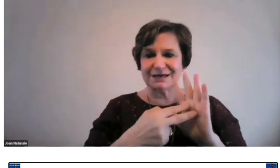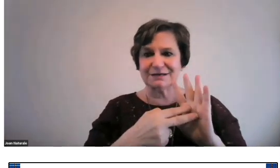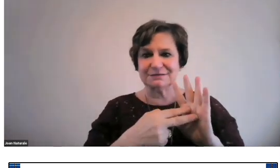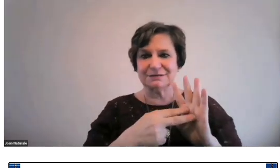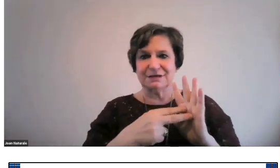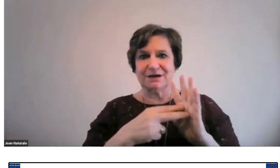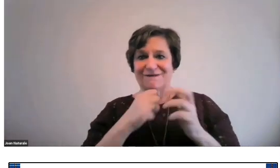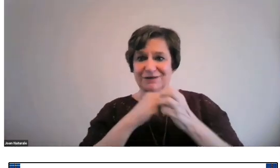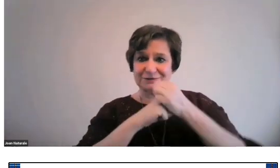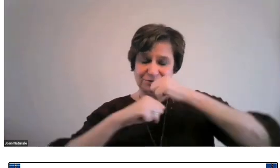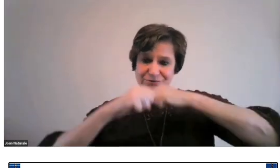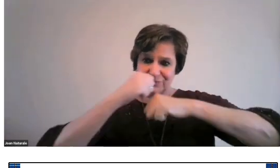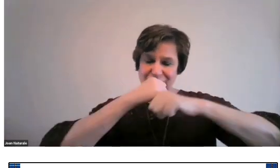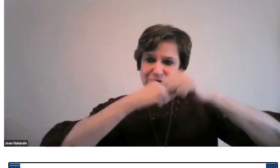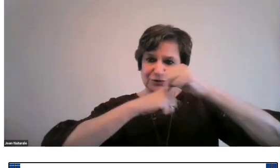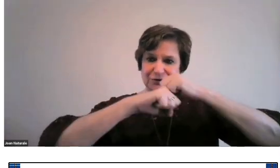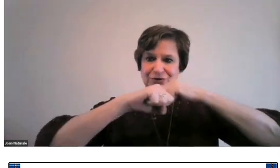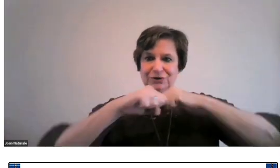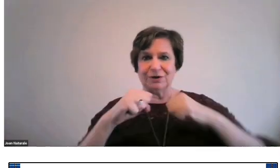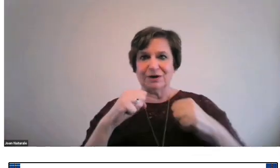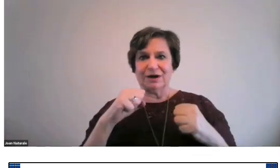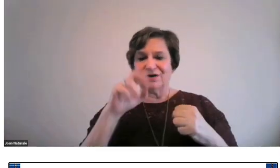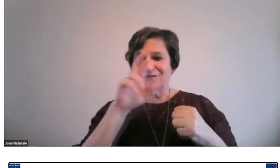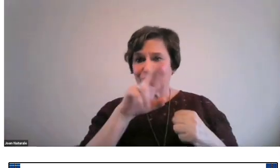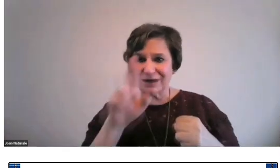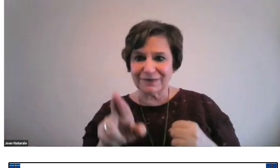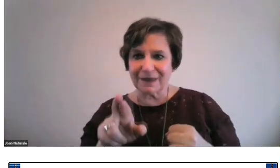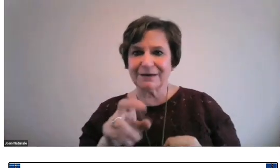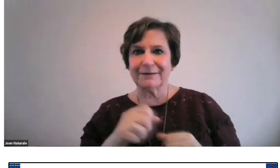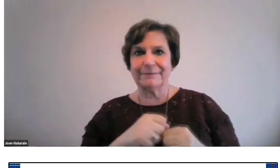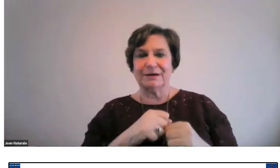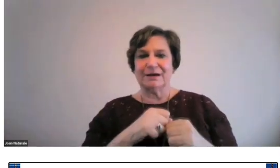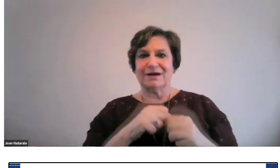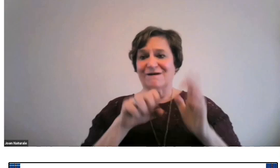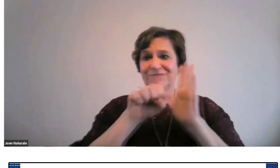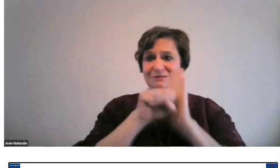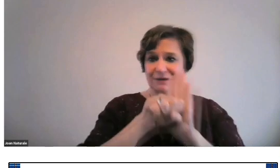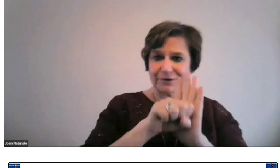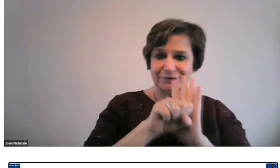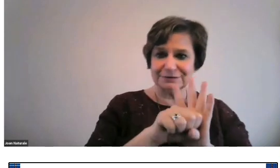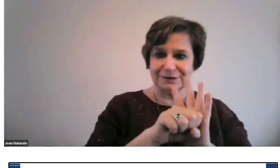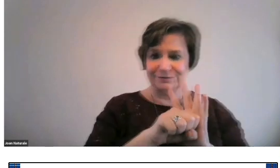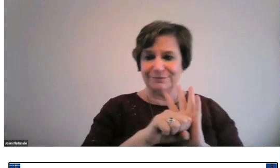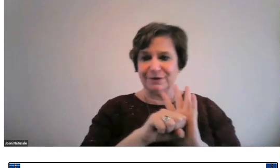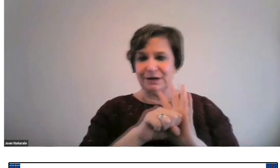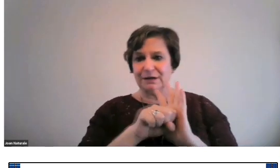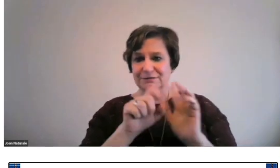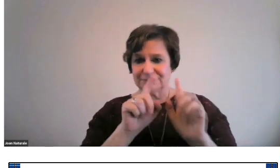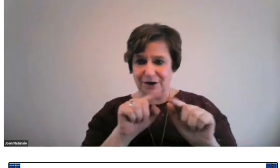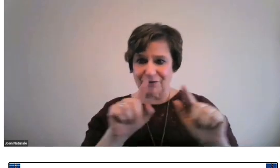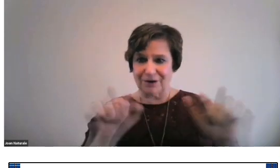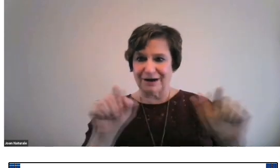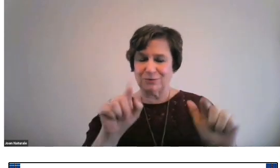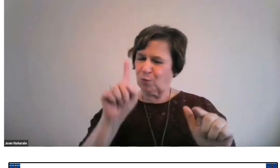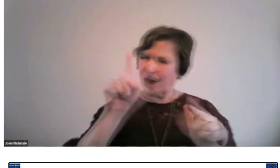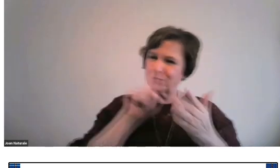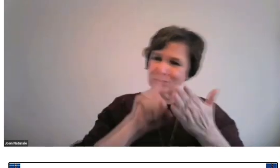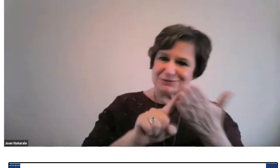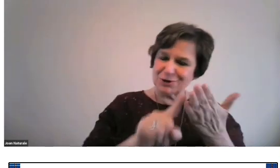of meaning, structure, rhythm, symbolism, and so on.